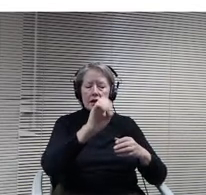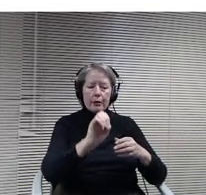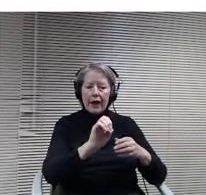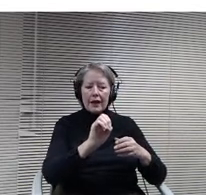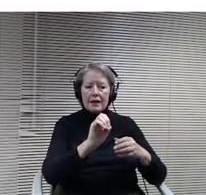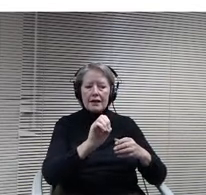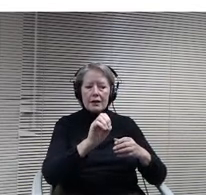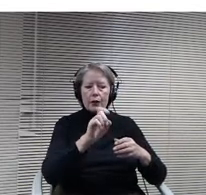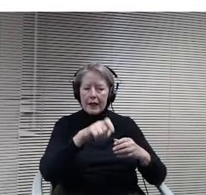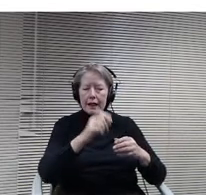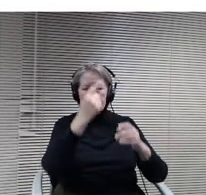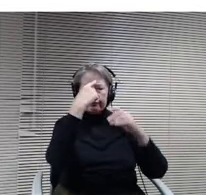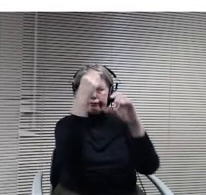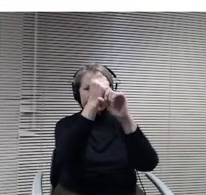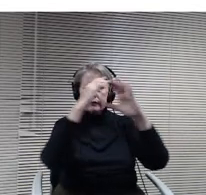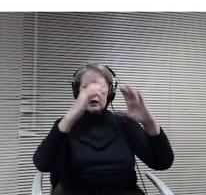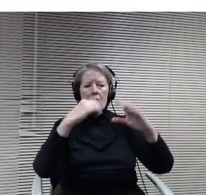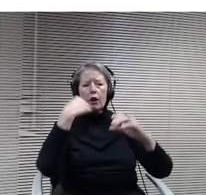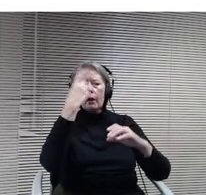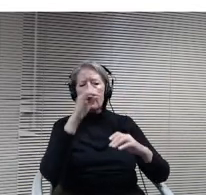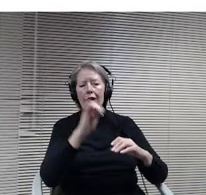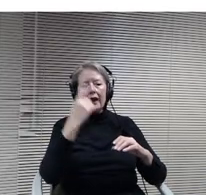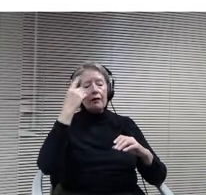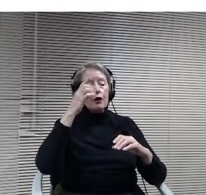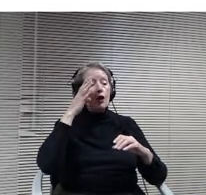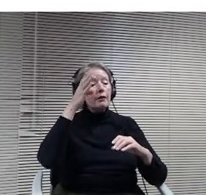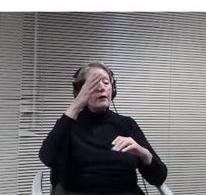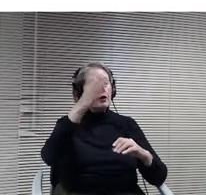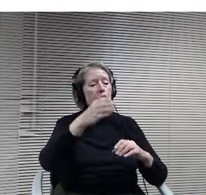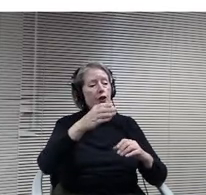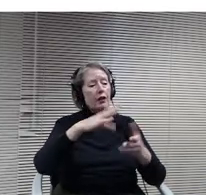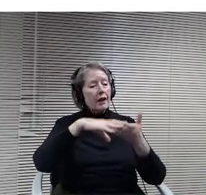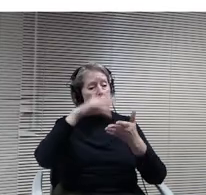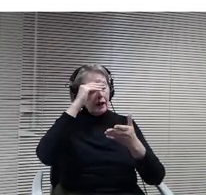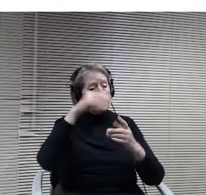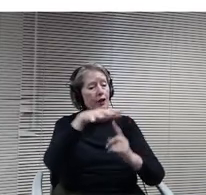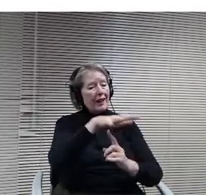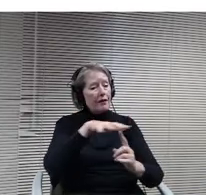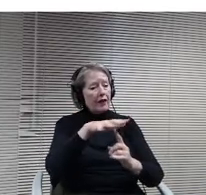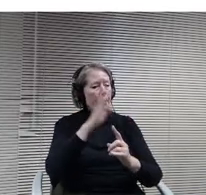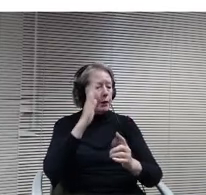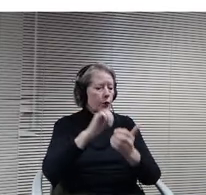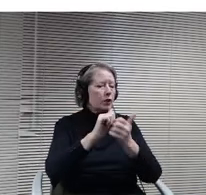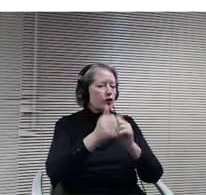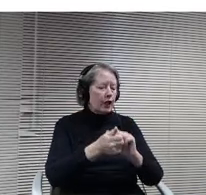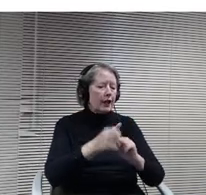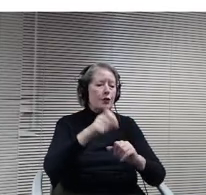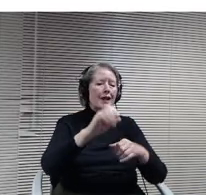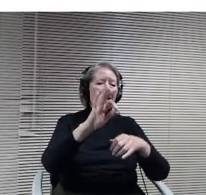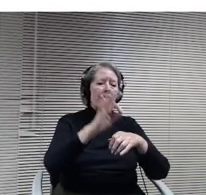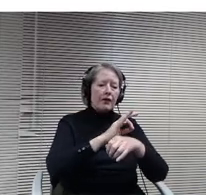change. And really, making as functional and flexible as possible. We got a chance to connect into a site visit to